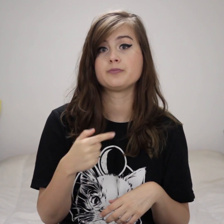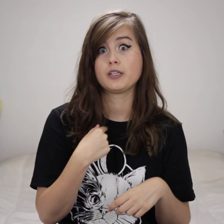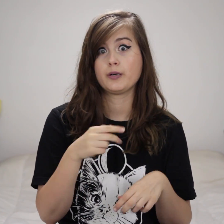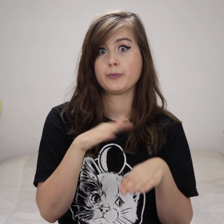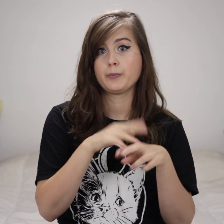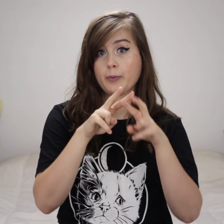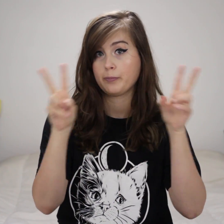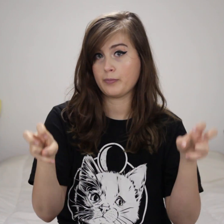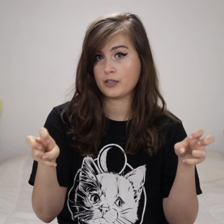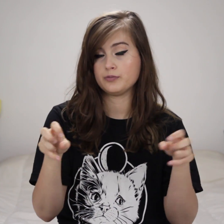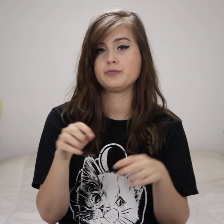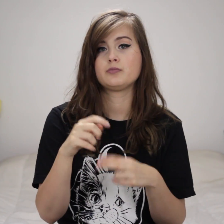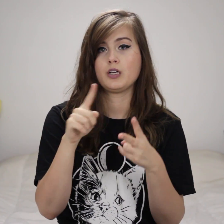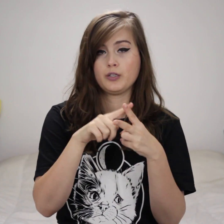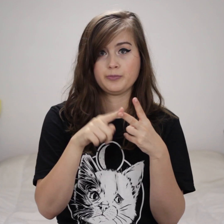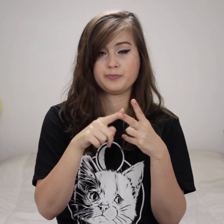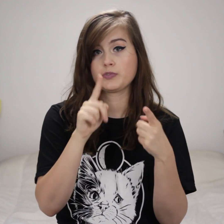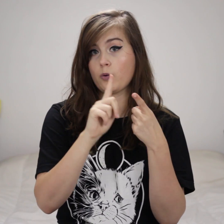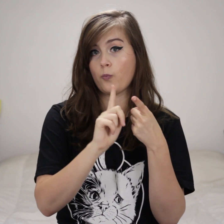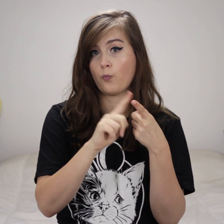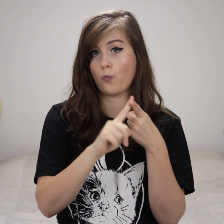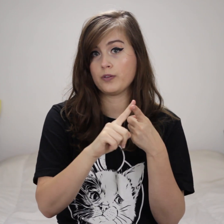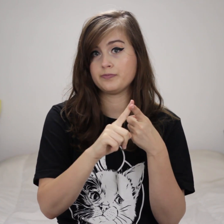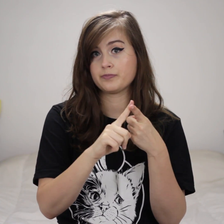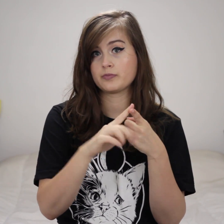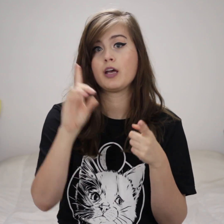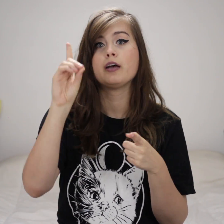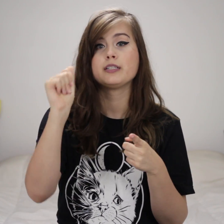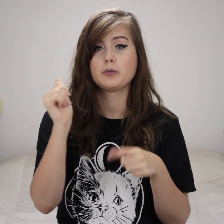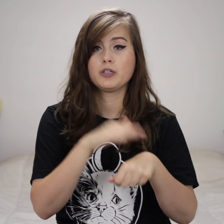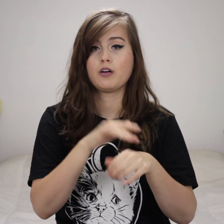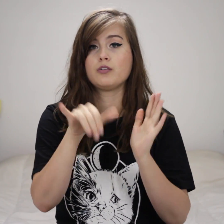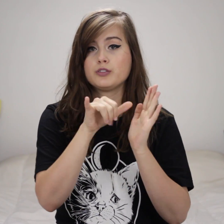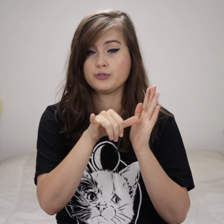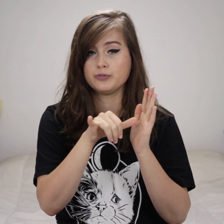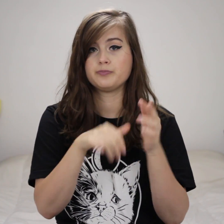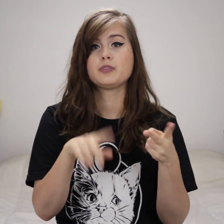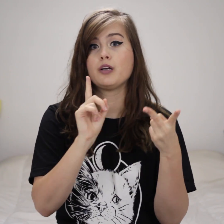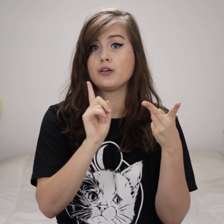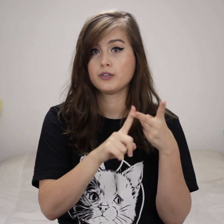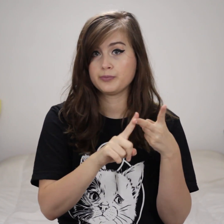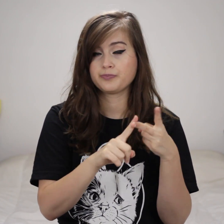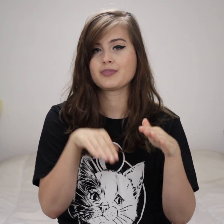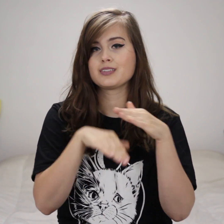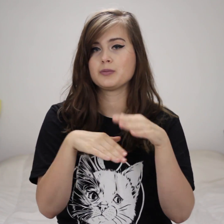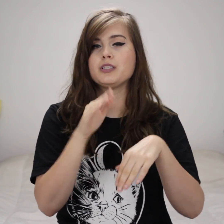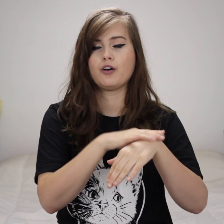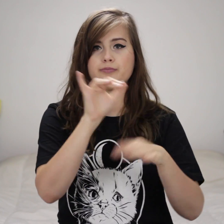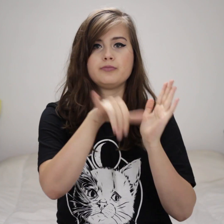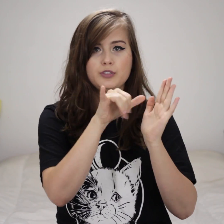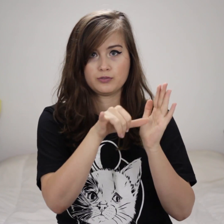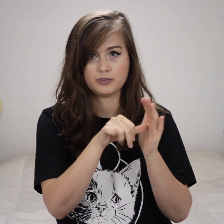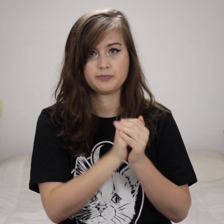I will be on two panels: Disabilities On YouTube and Accessibility On YouTube.